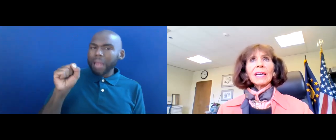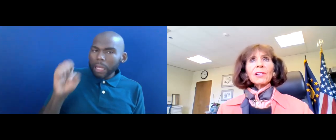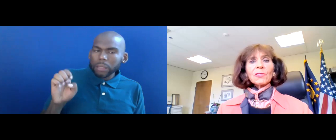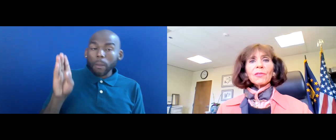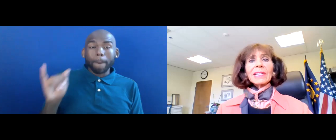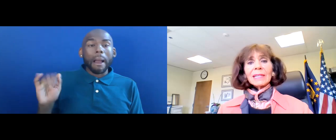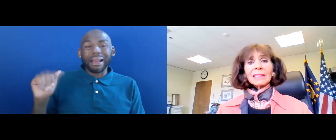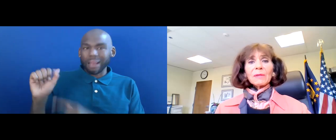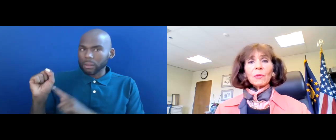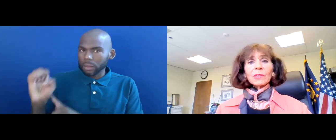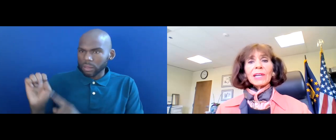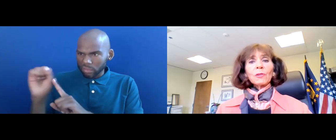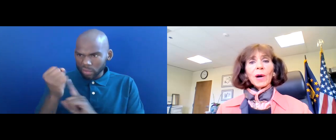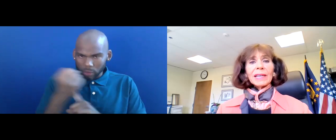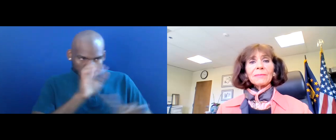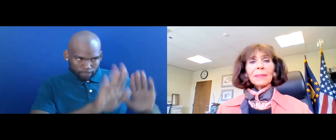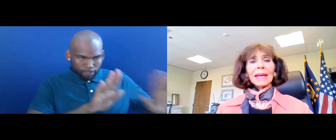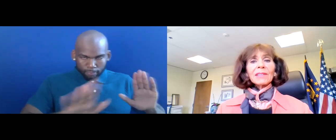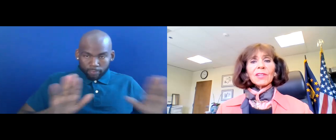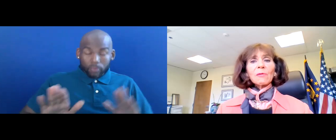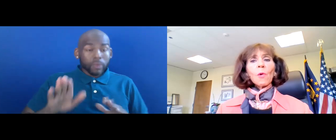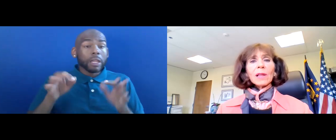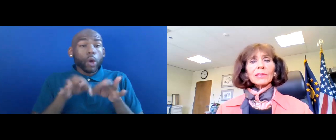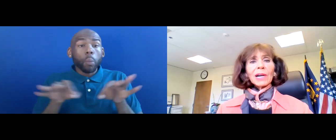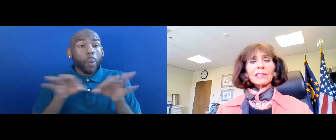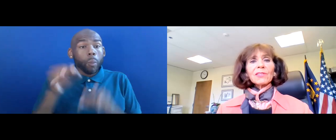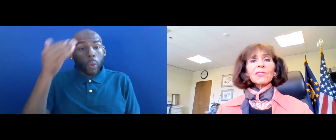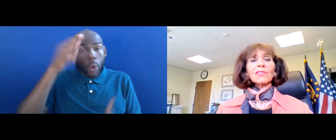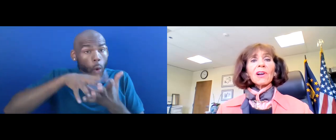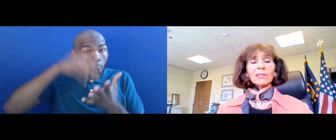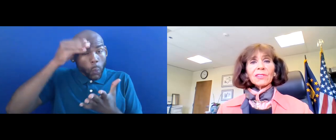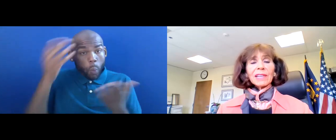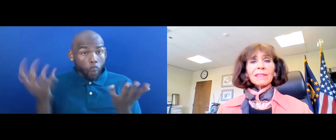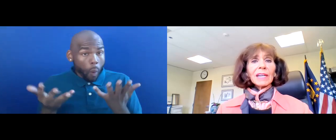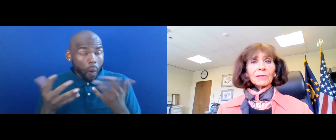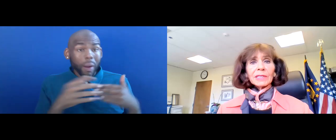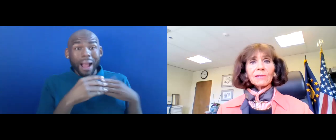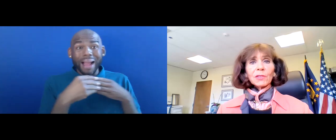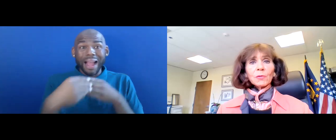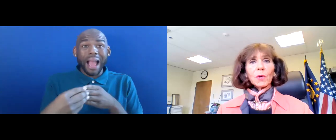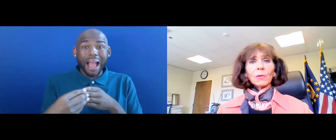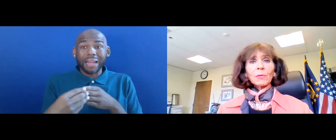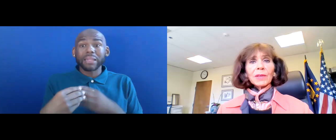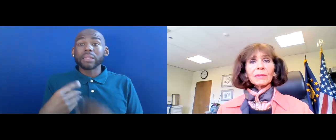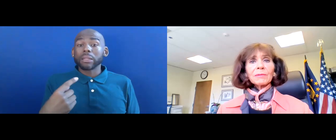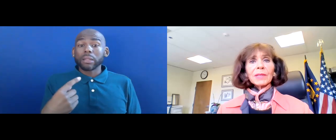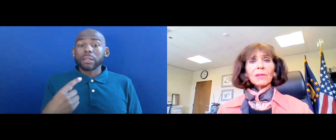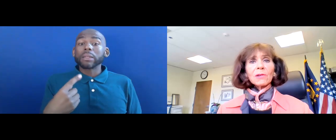SO, THE KEY TAKEAWAY IS THAT WHILE OUR GUIDANCE -- EVERY INDIVIDUAL WITH